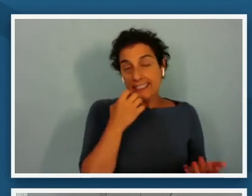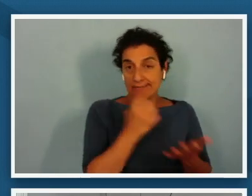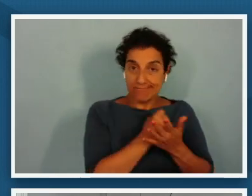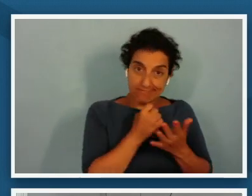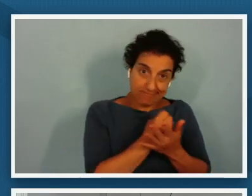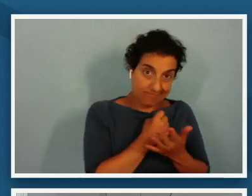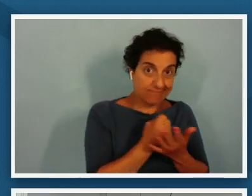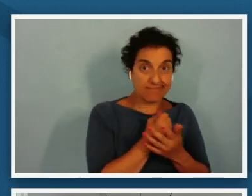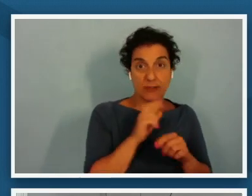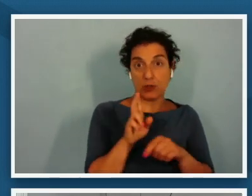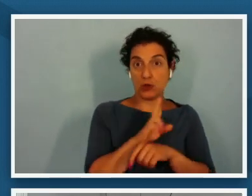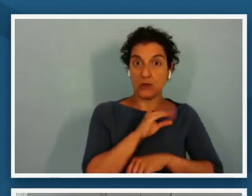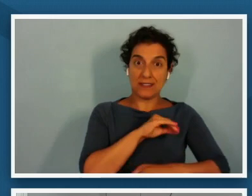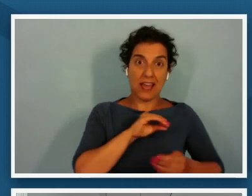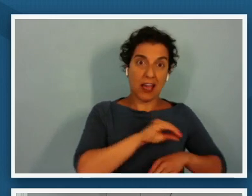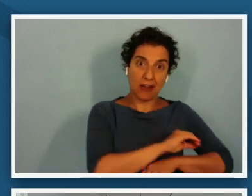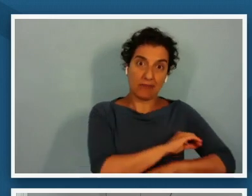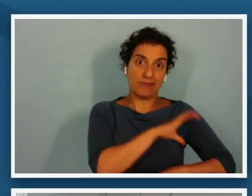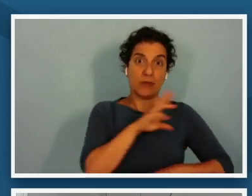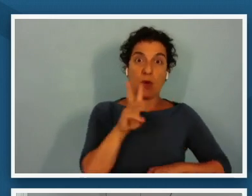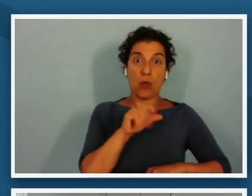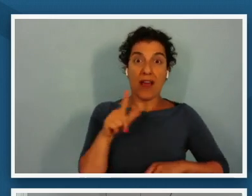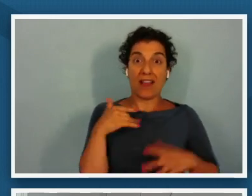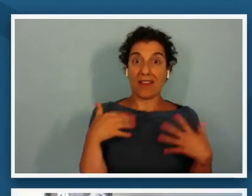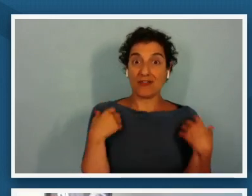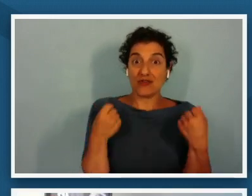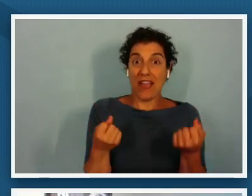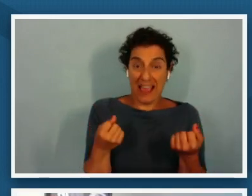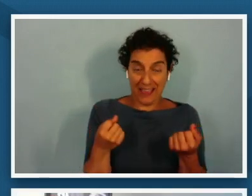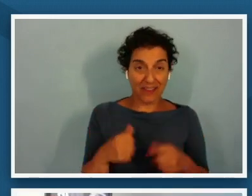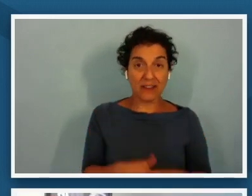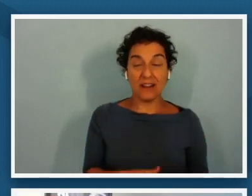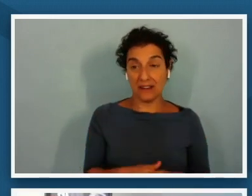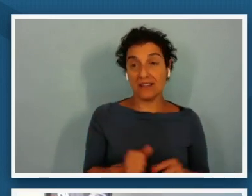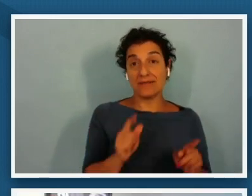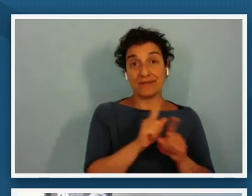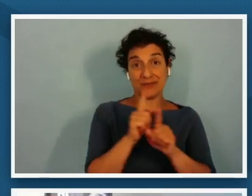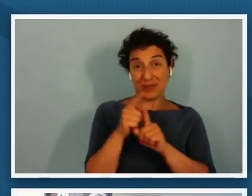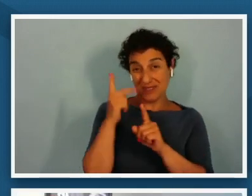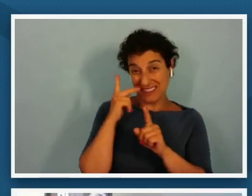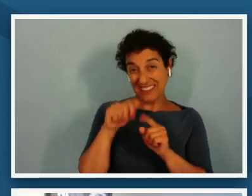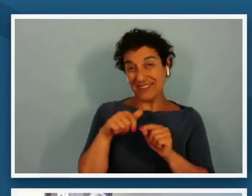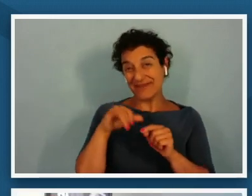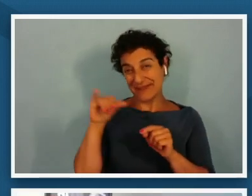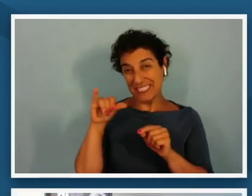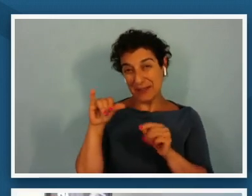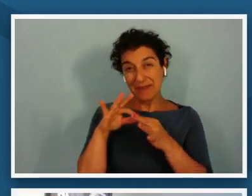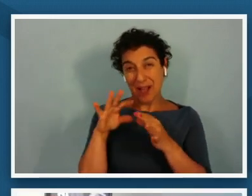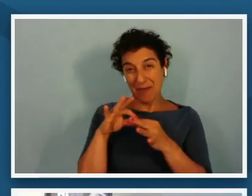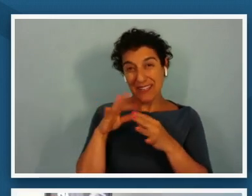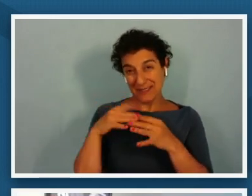yeah we're seeing some of those similar